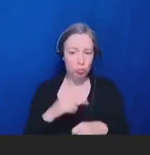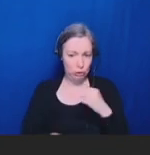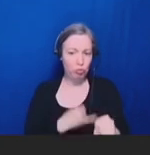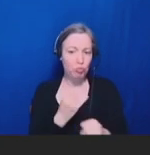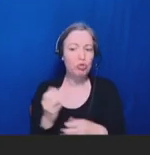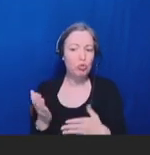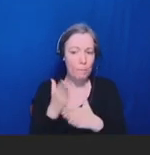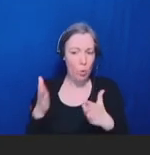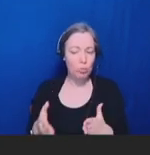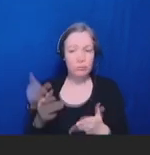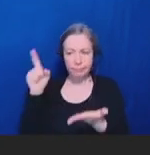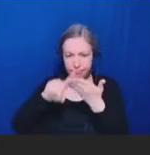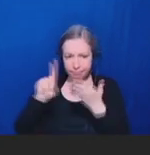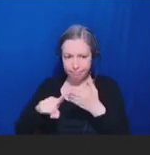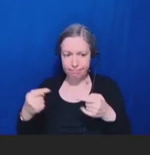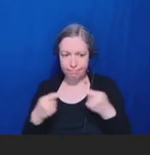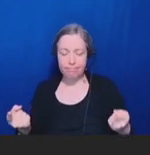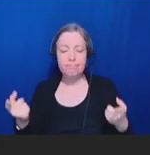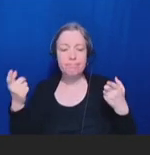Next slide, please.